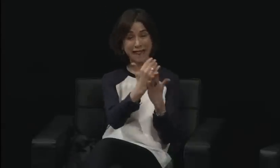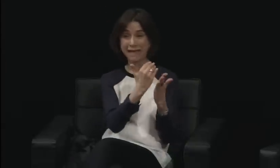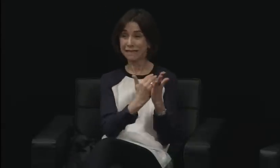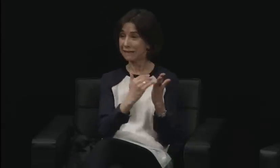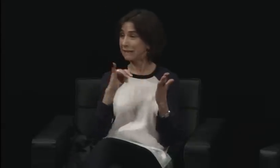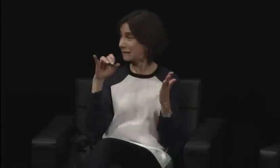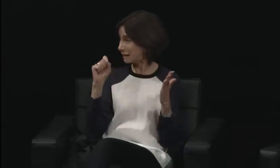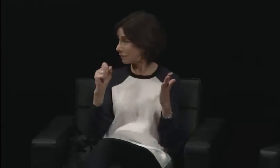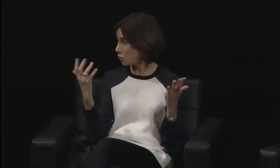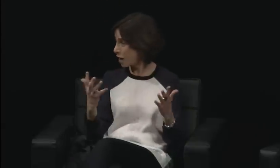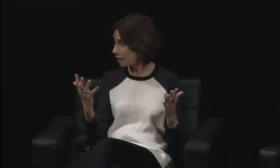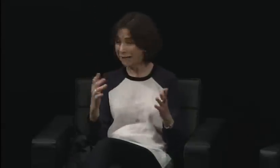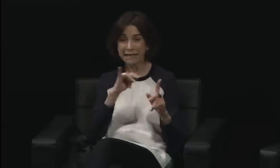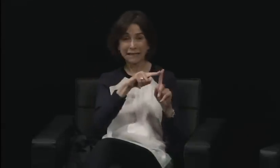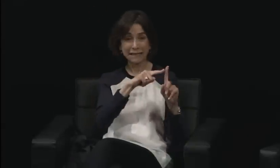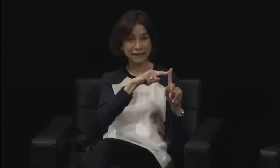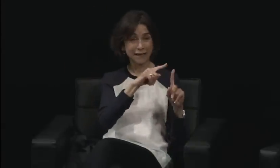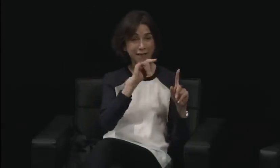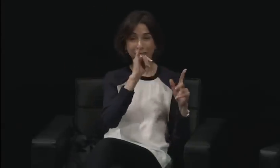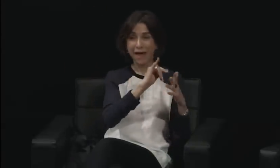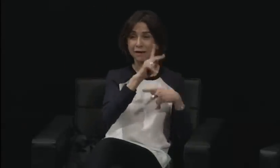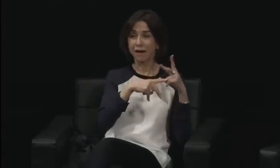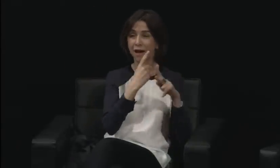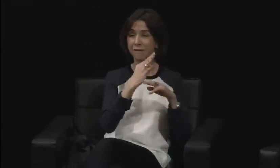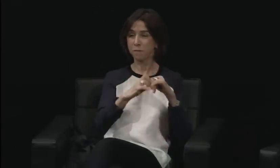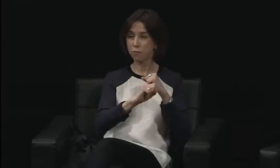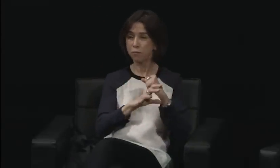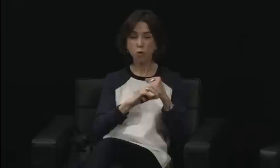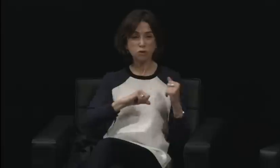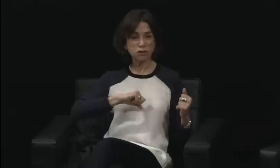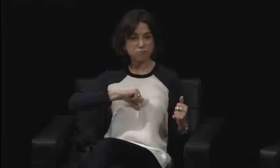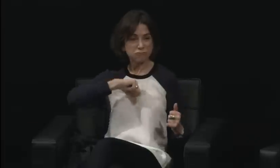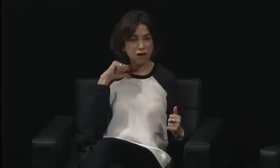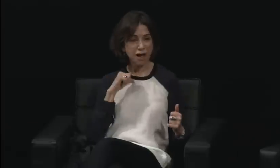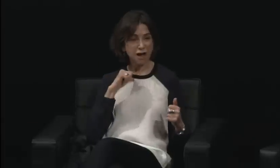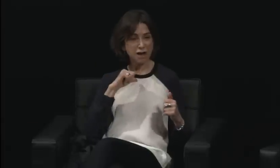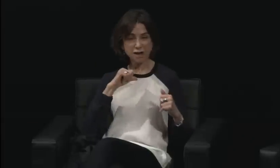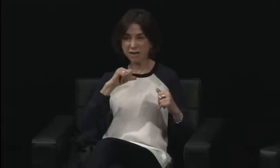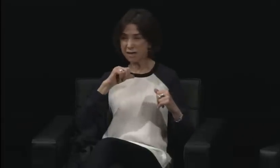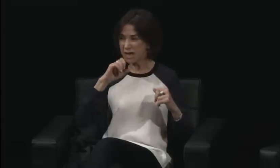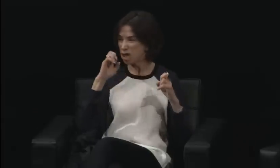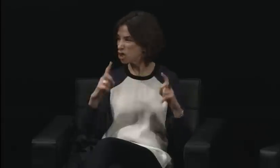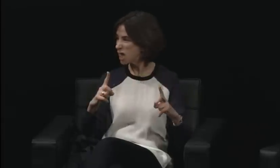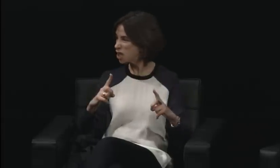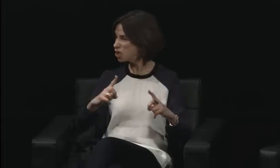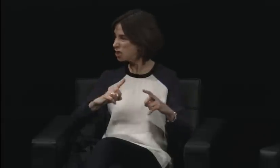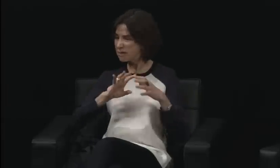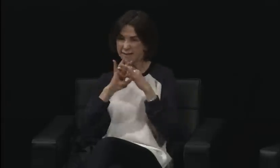Wow, I'll go ahead and start this one off.